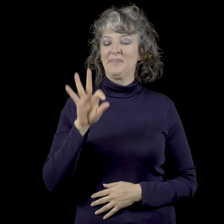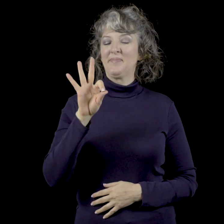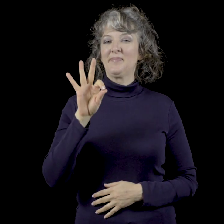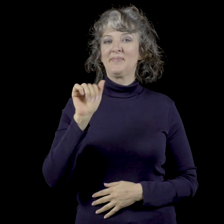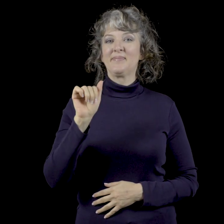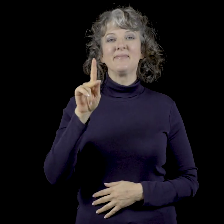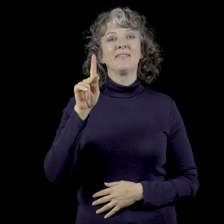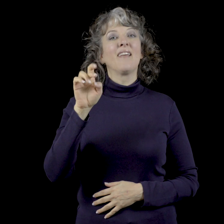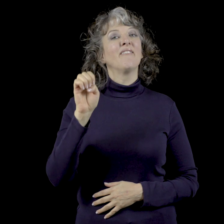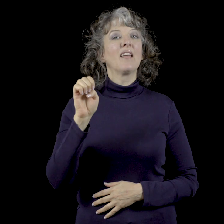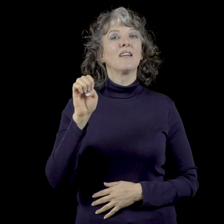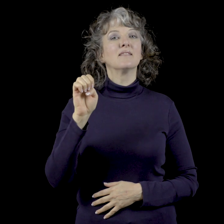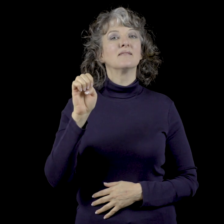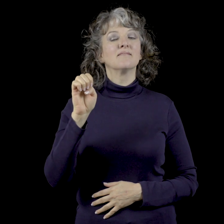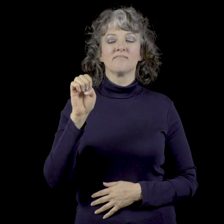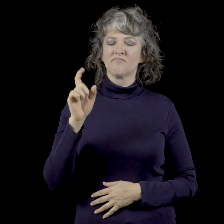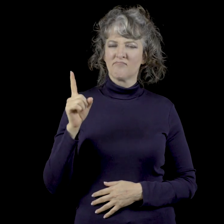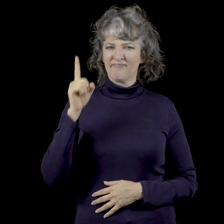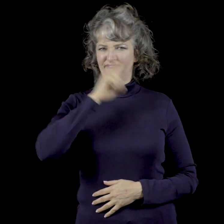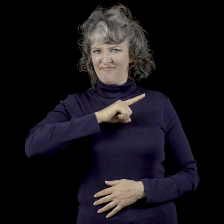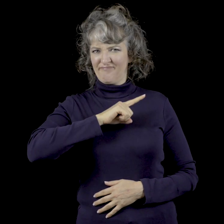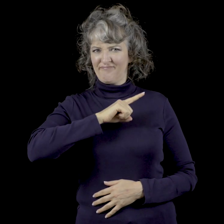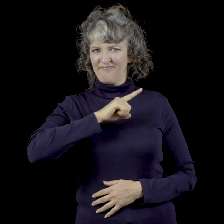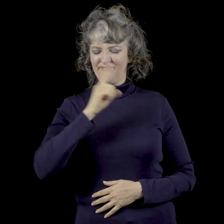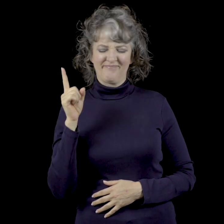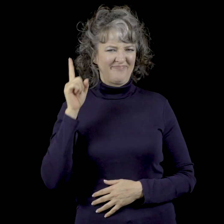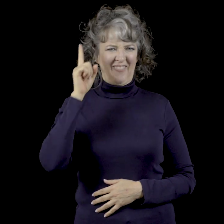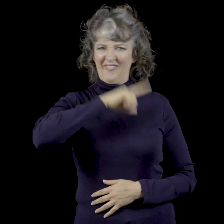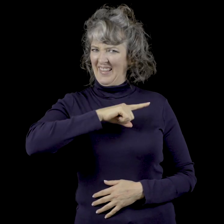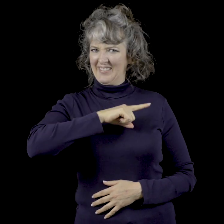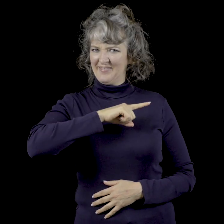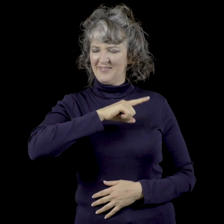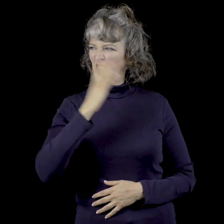F-A-K-E Fake Make-believe